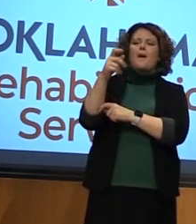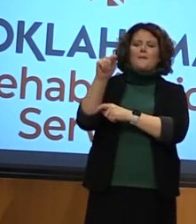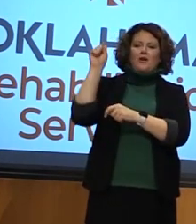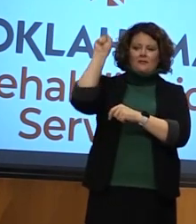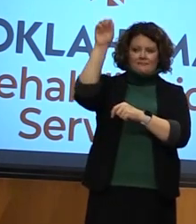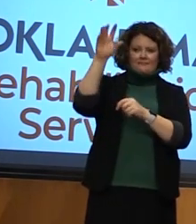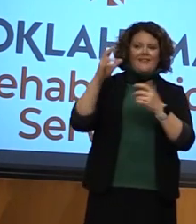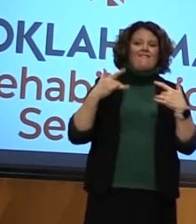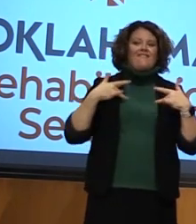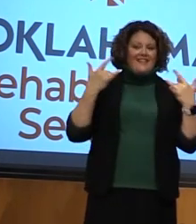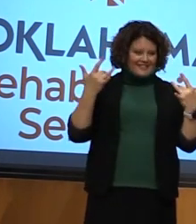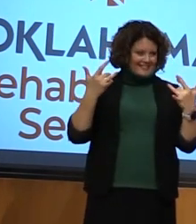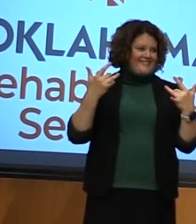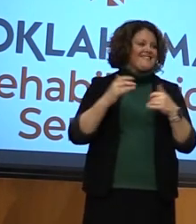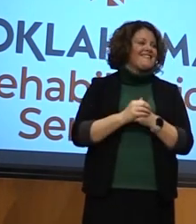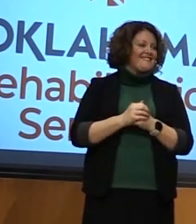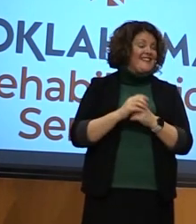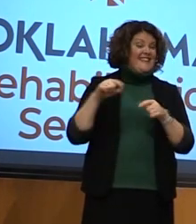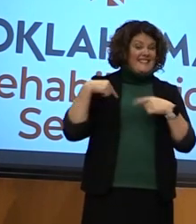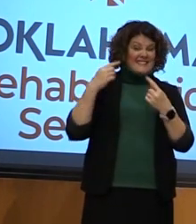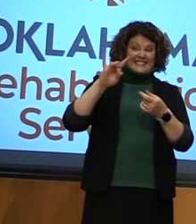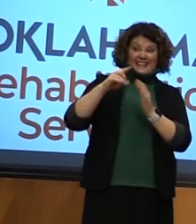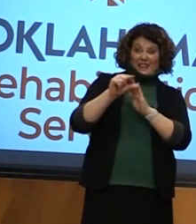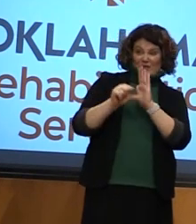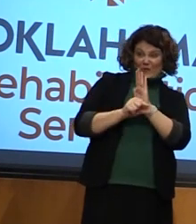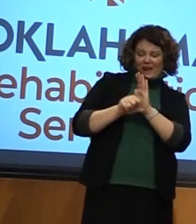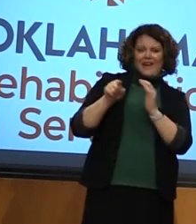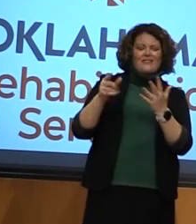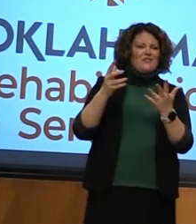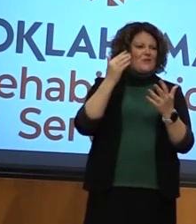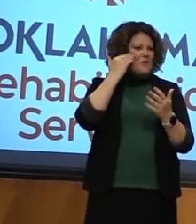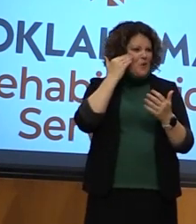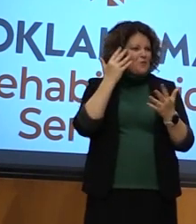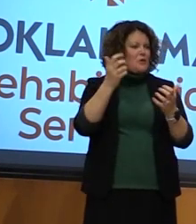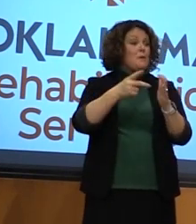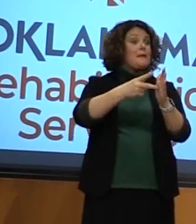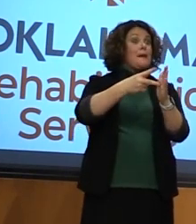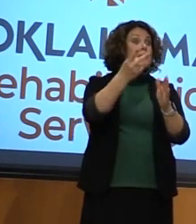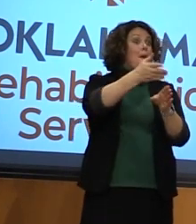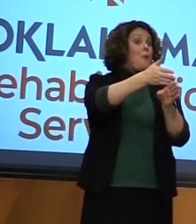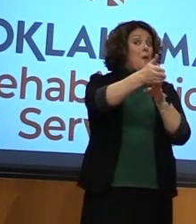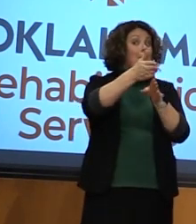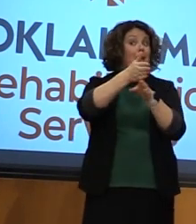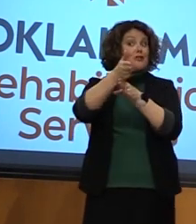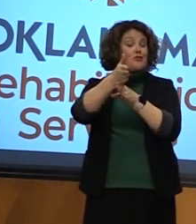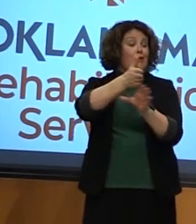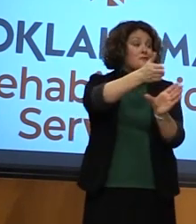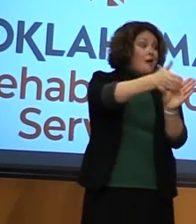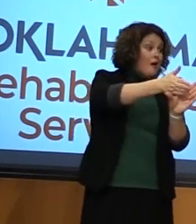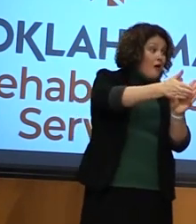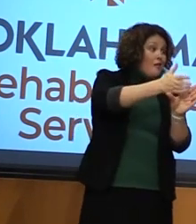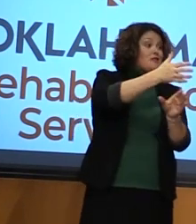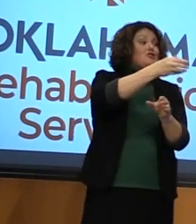since eighth grade, Abigail has known she wants to earn a double major in psychology and sociology.